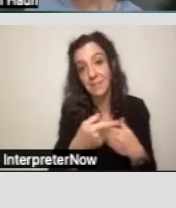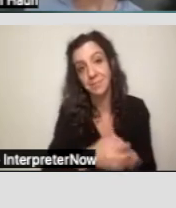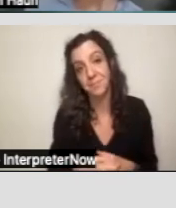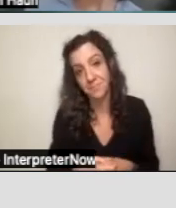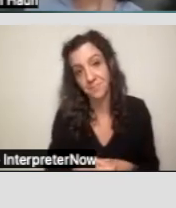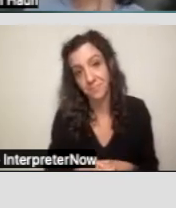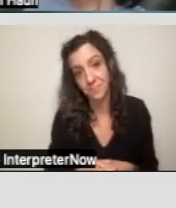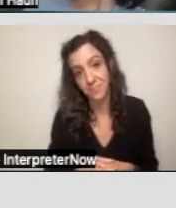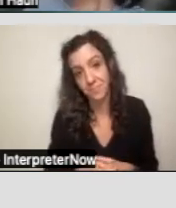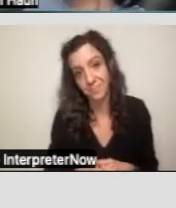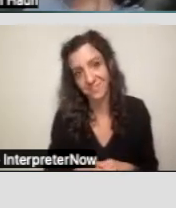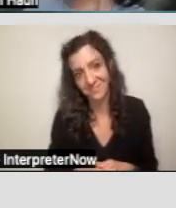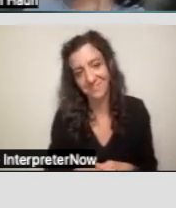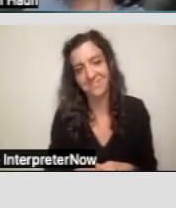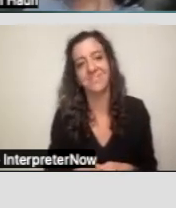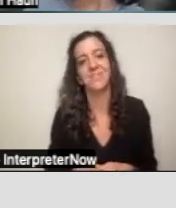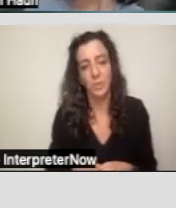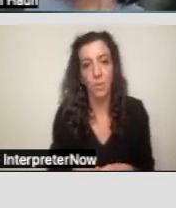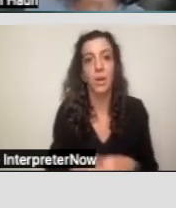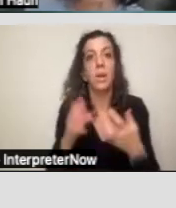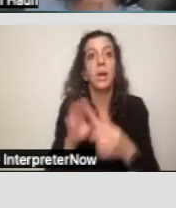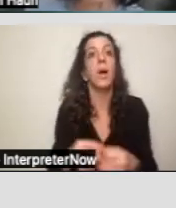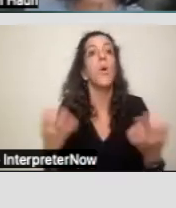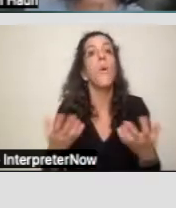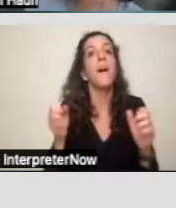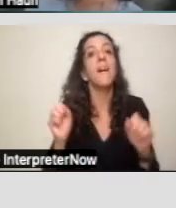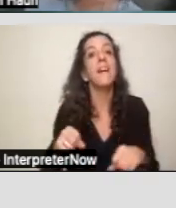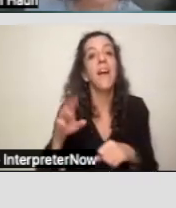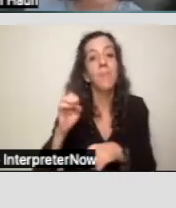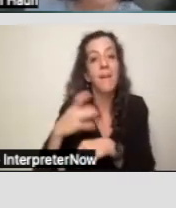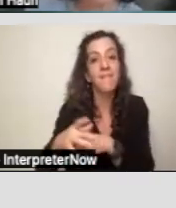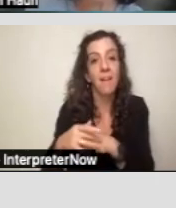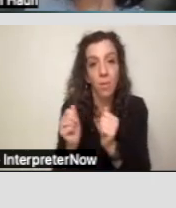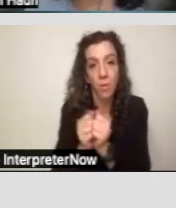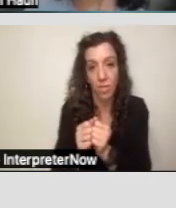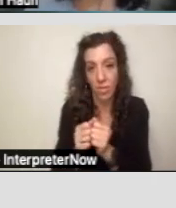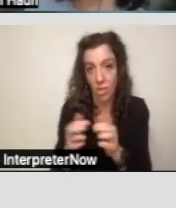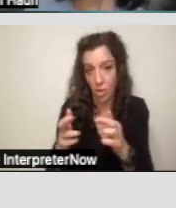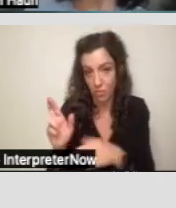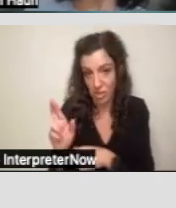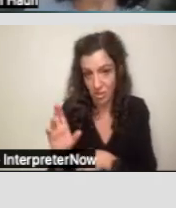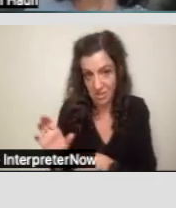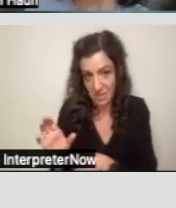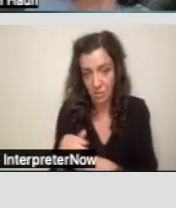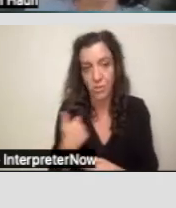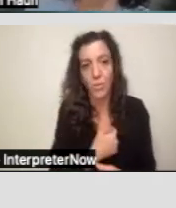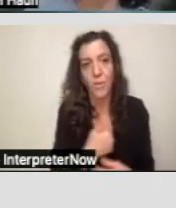So, in terms of what can be available through regional centers, there are three main types